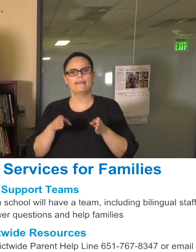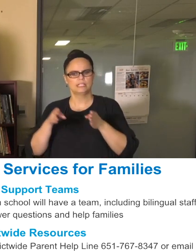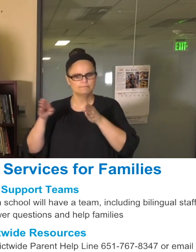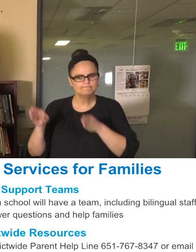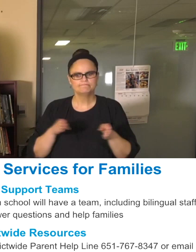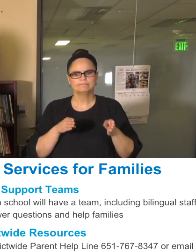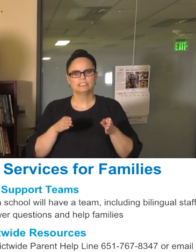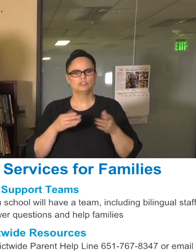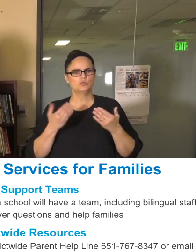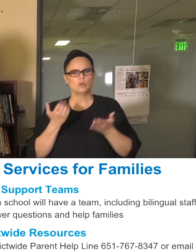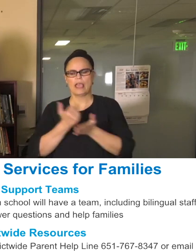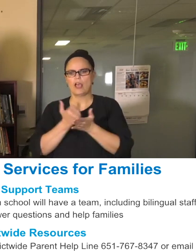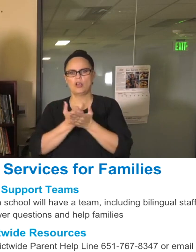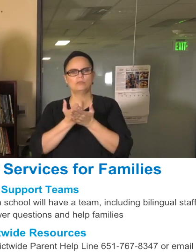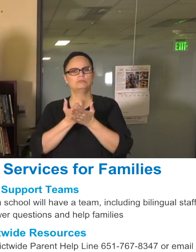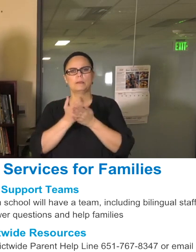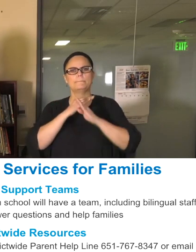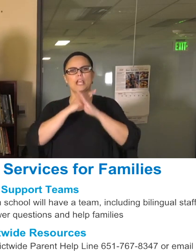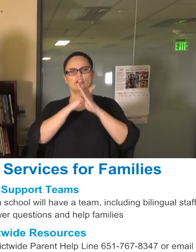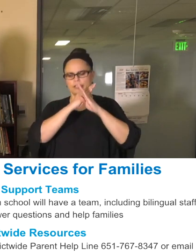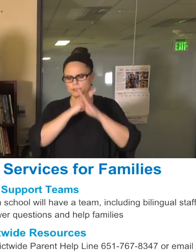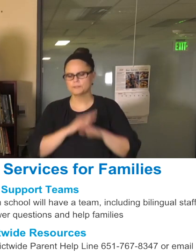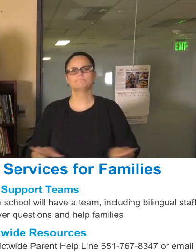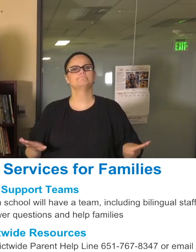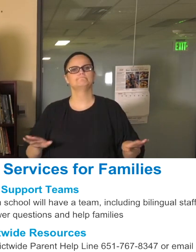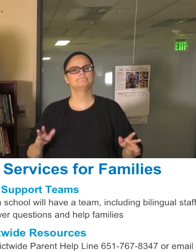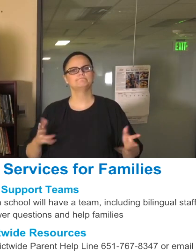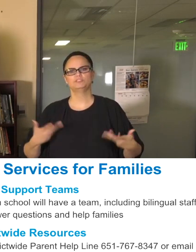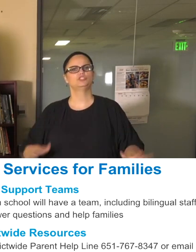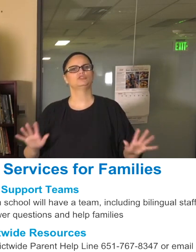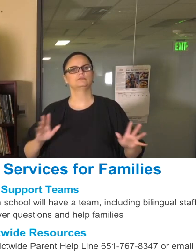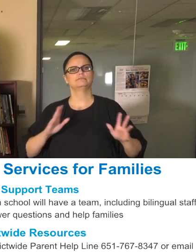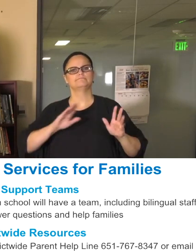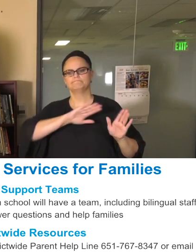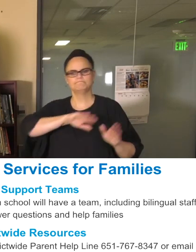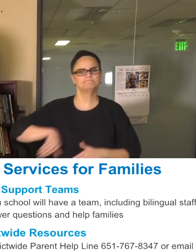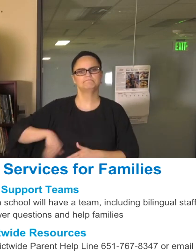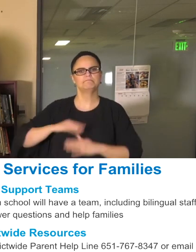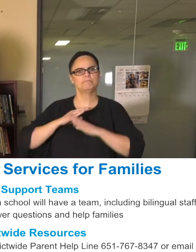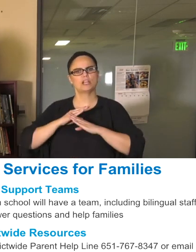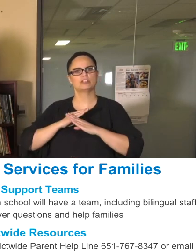and our students being successful. So it's very important to us to hear from you throughout this experience